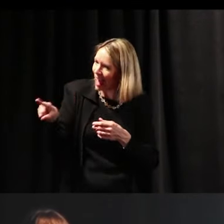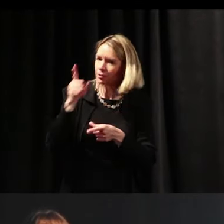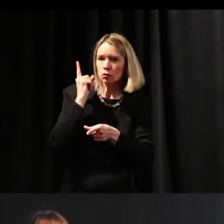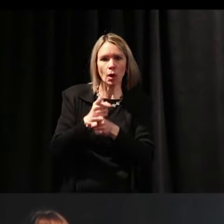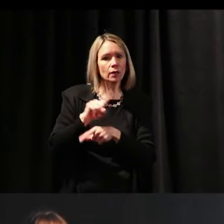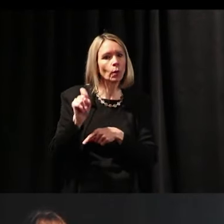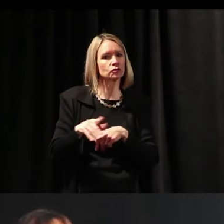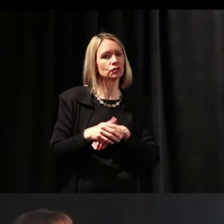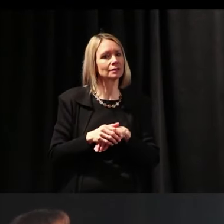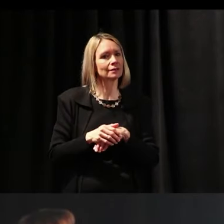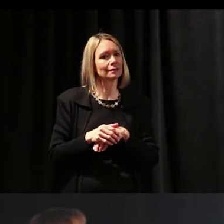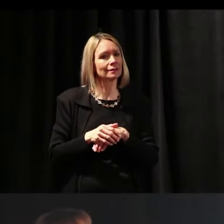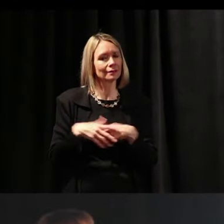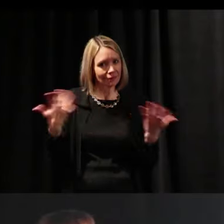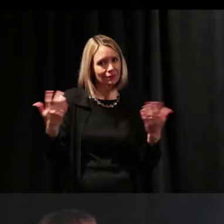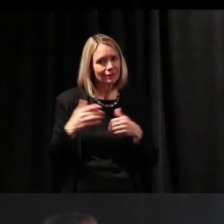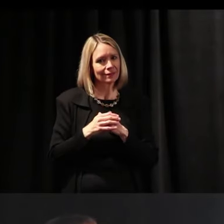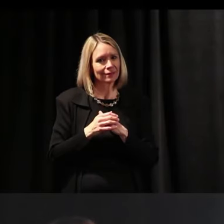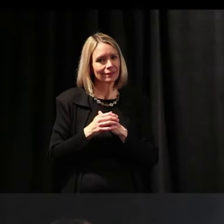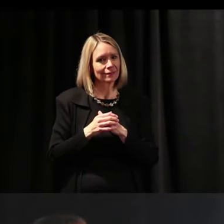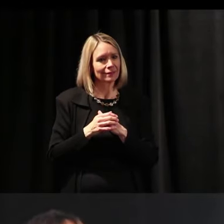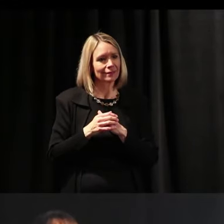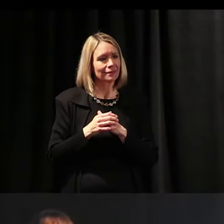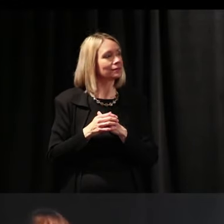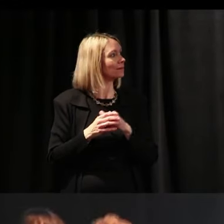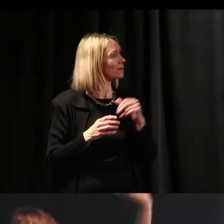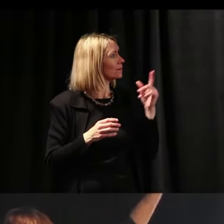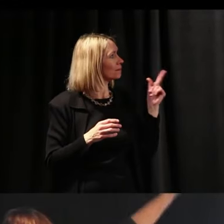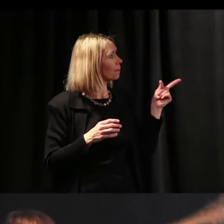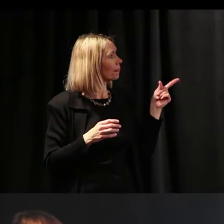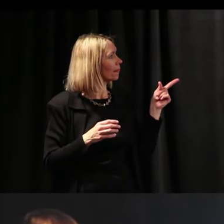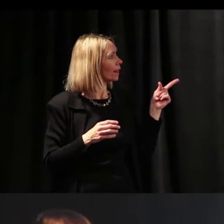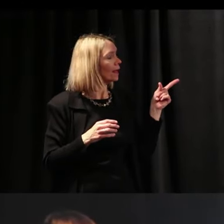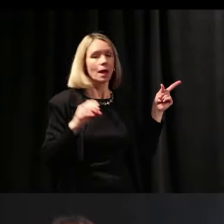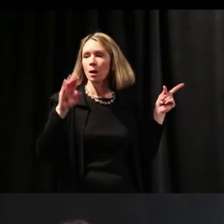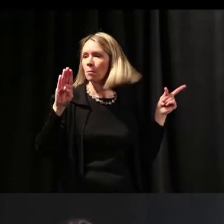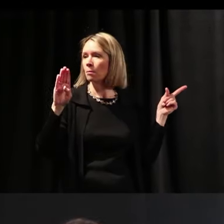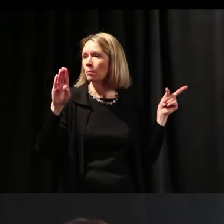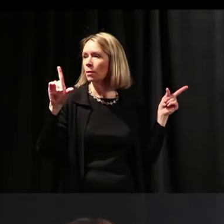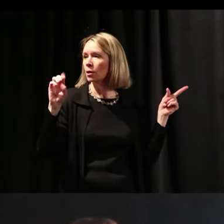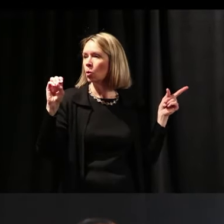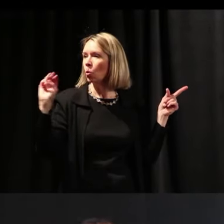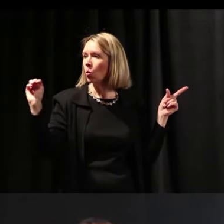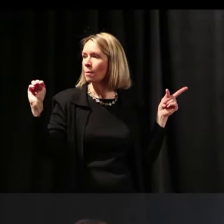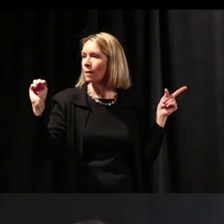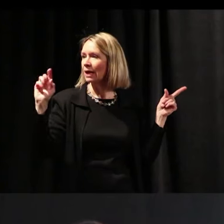is a very important skill. Let's go on. This is -- this is Bloom’s taxonomy.